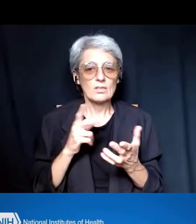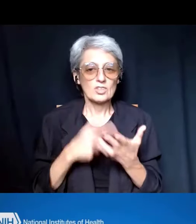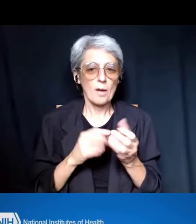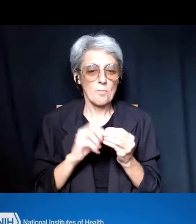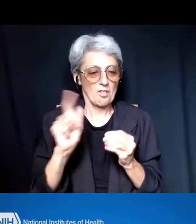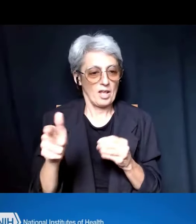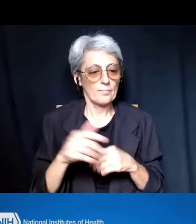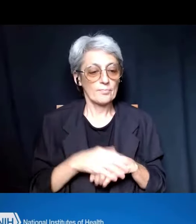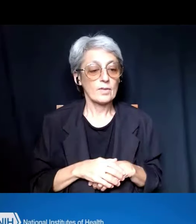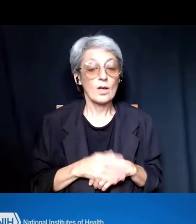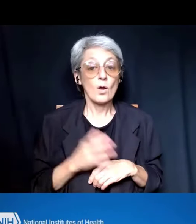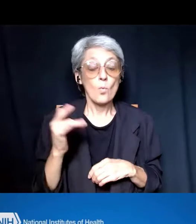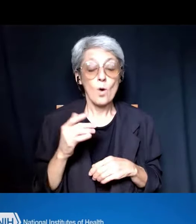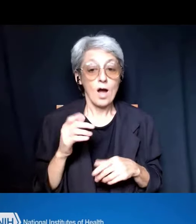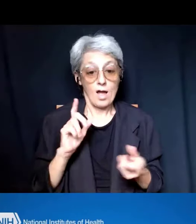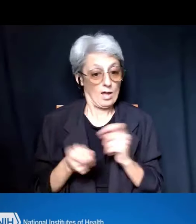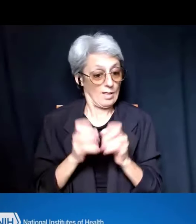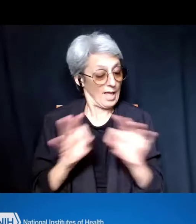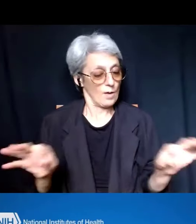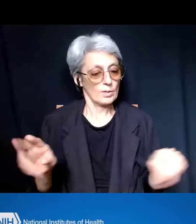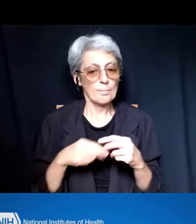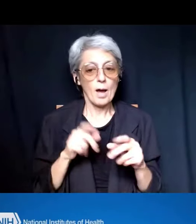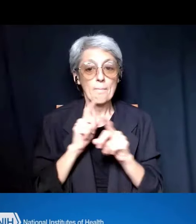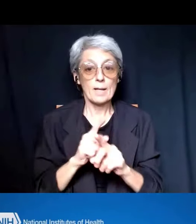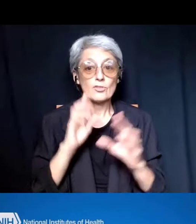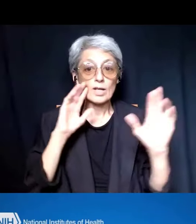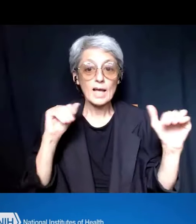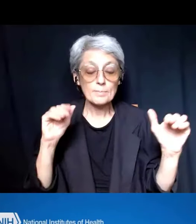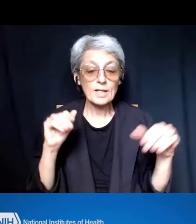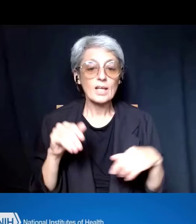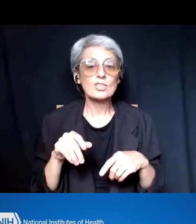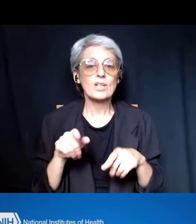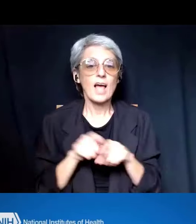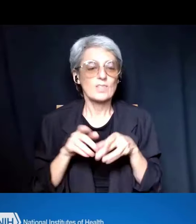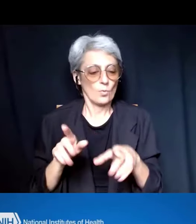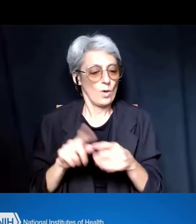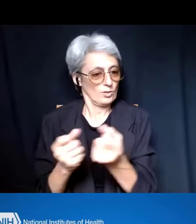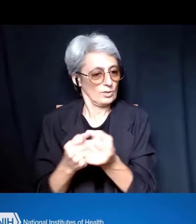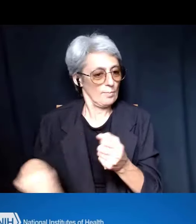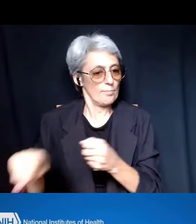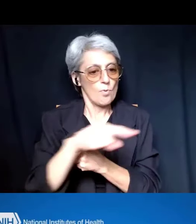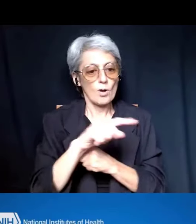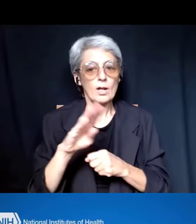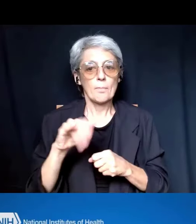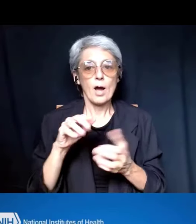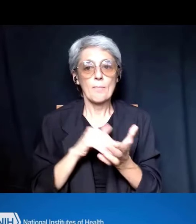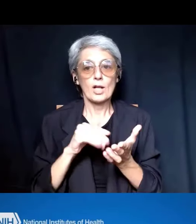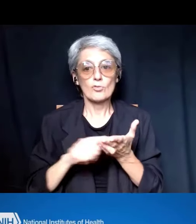regarding mentoring expectations as a means to support the growth of the biomedical resource workforce,